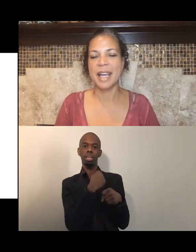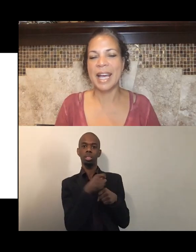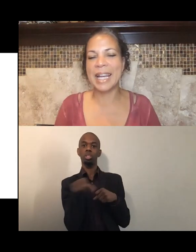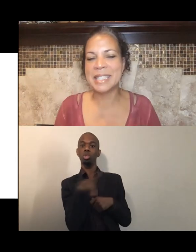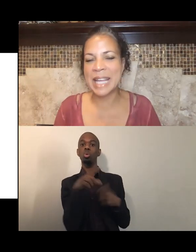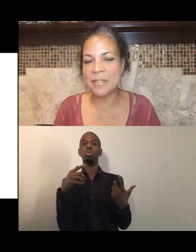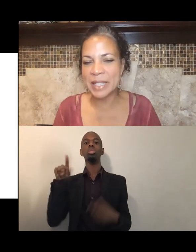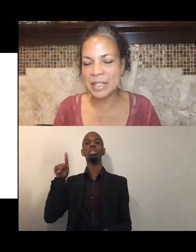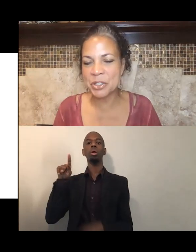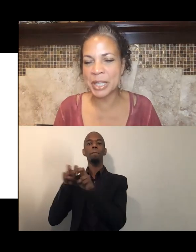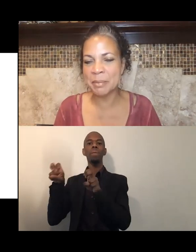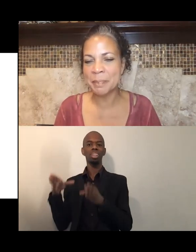Hi, Saba is your name?